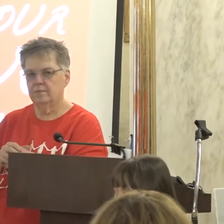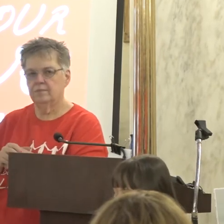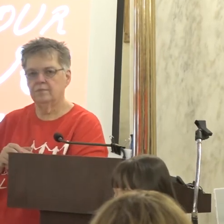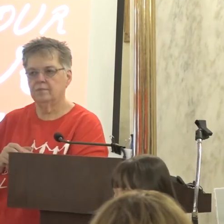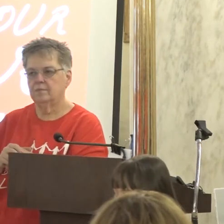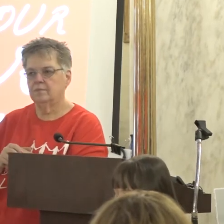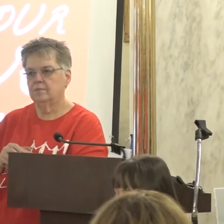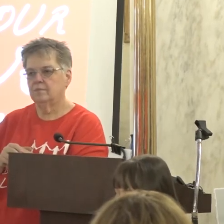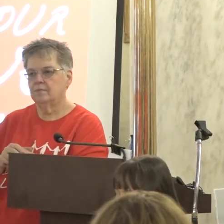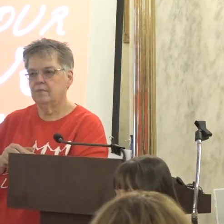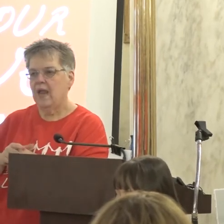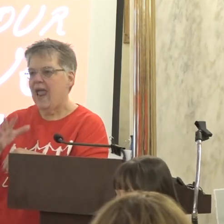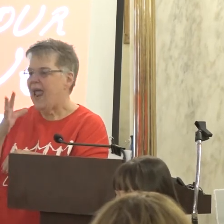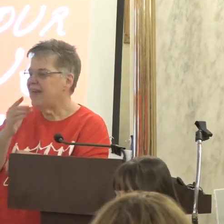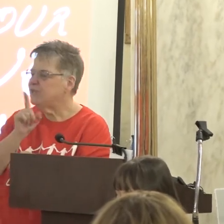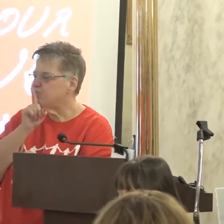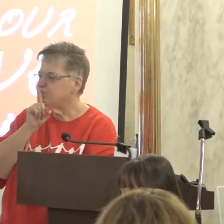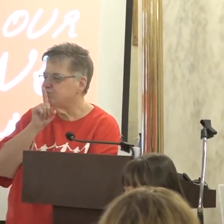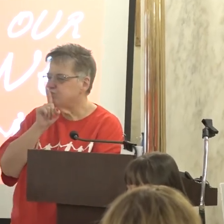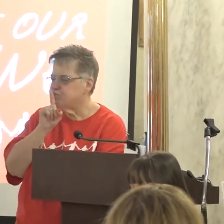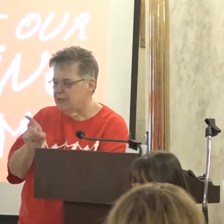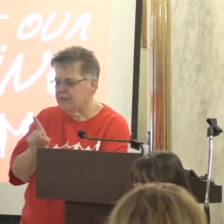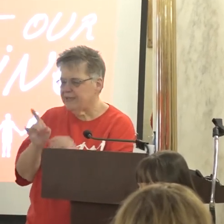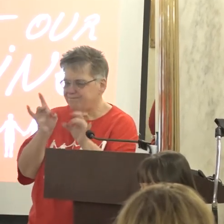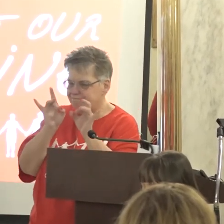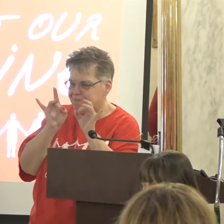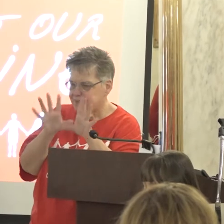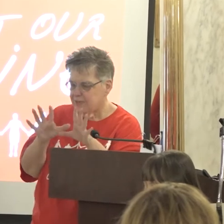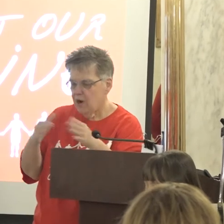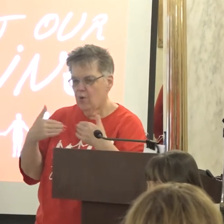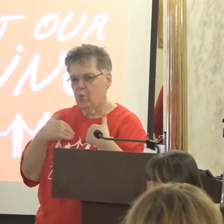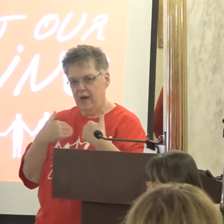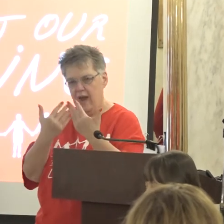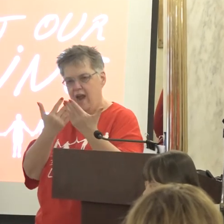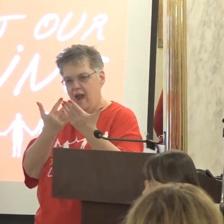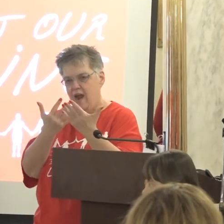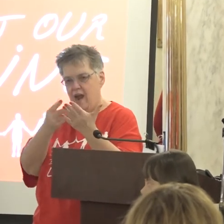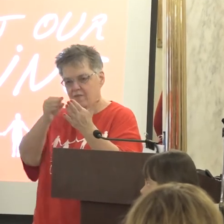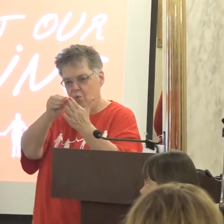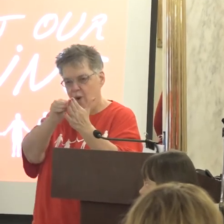It's a crying shame we have a wait list that's just terrible